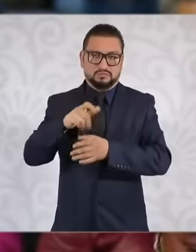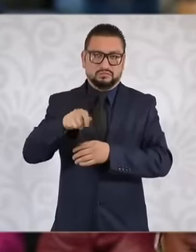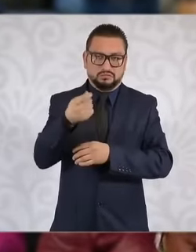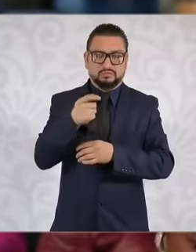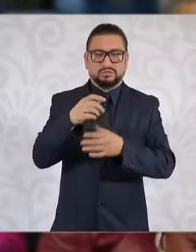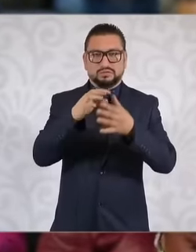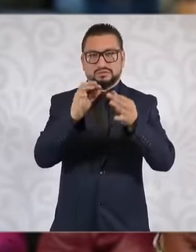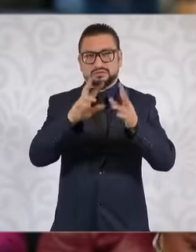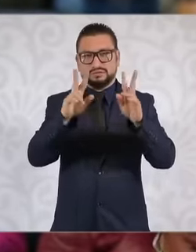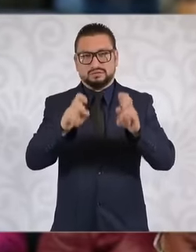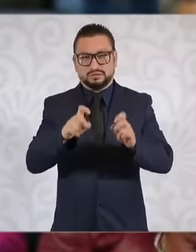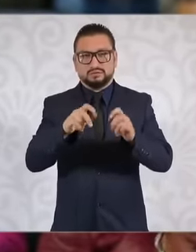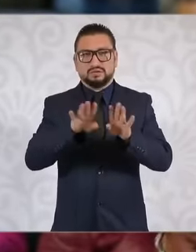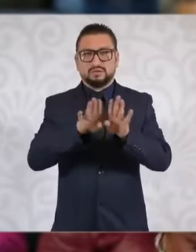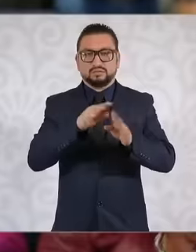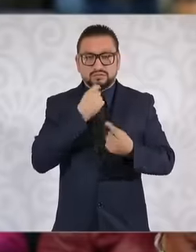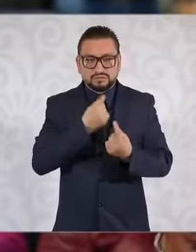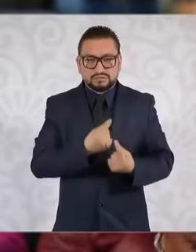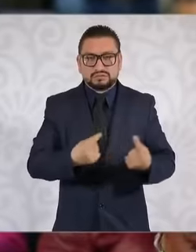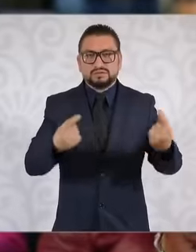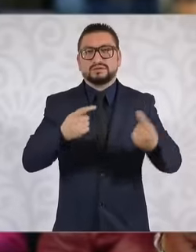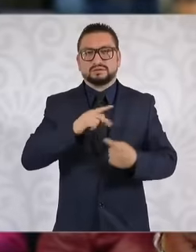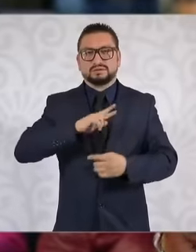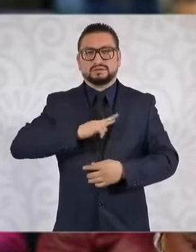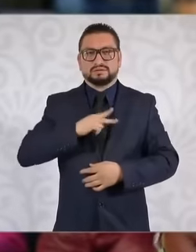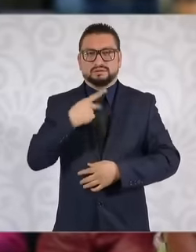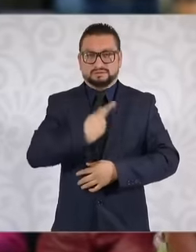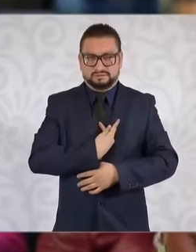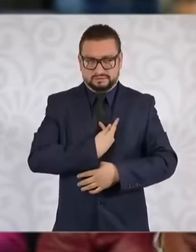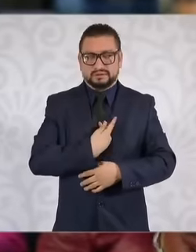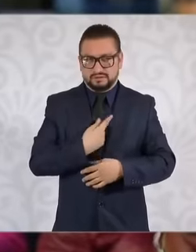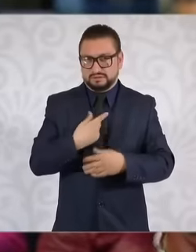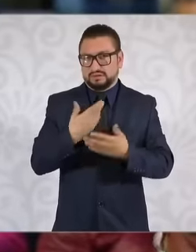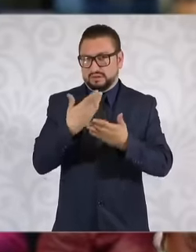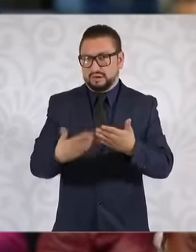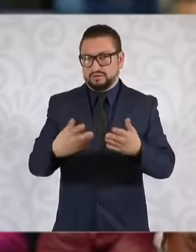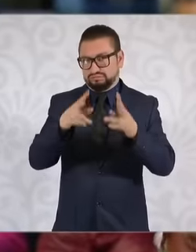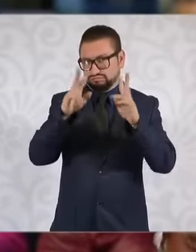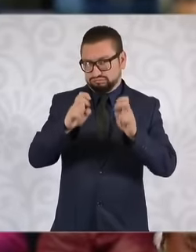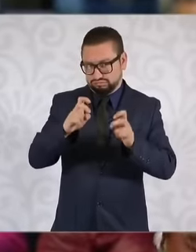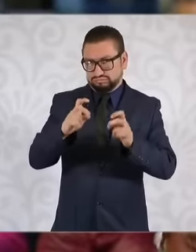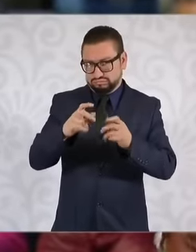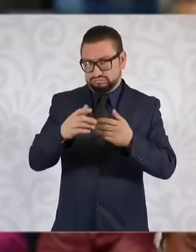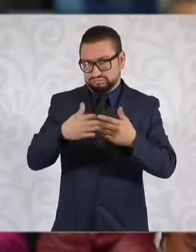the topic of trans childhoods, eh, a very topical topic, what is the policy of the